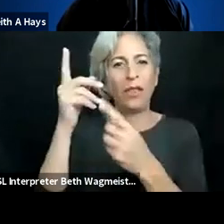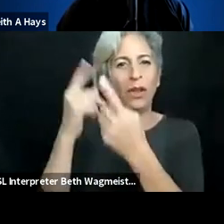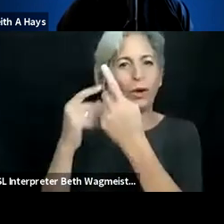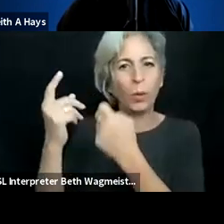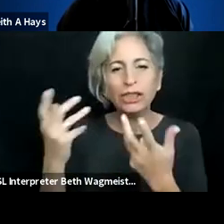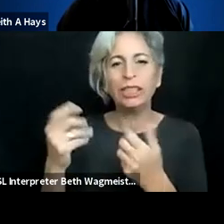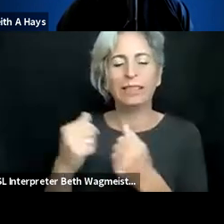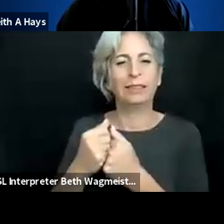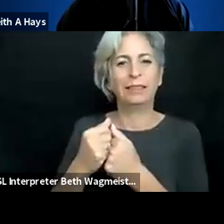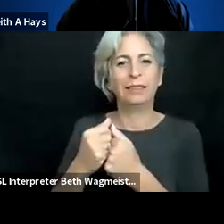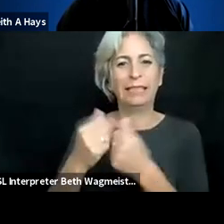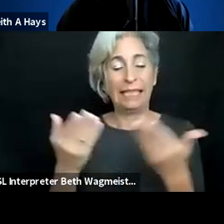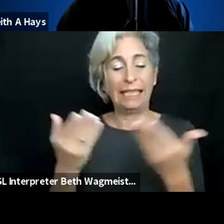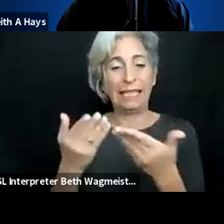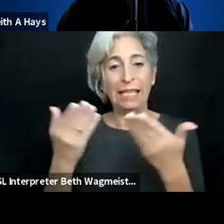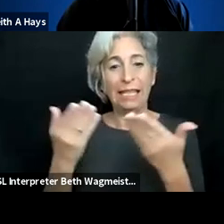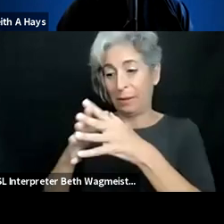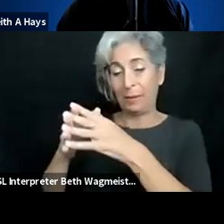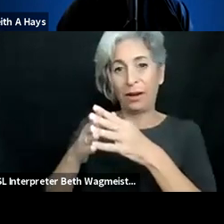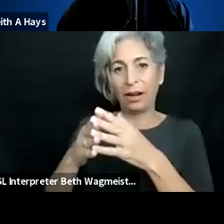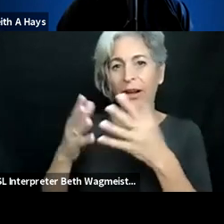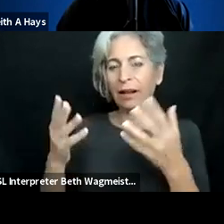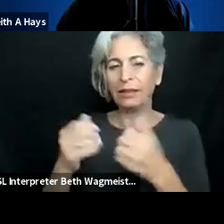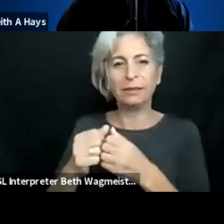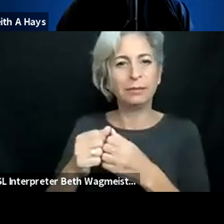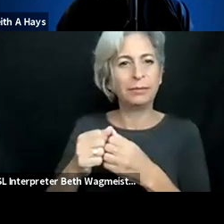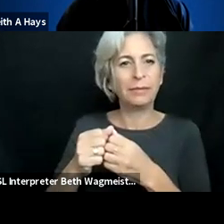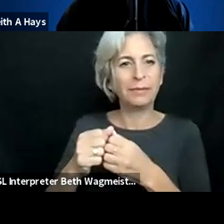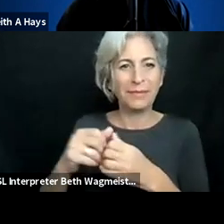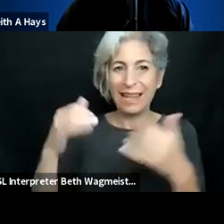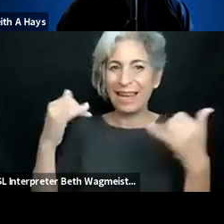Chile, I am at the Catholic University of Chile. I think about